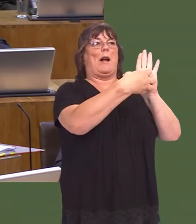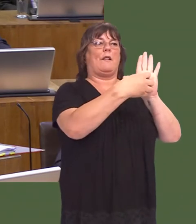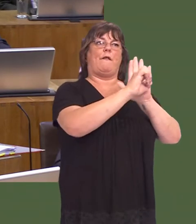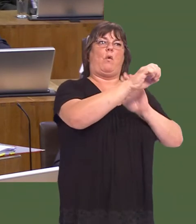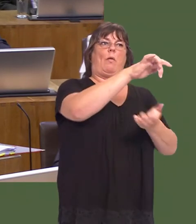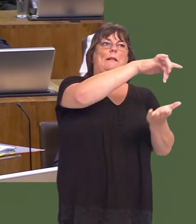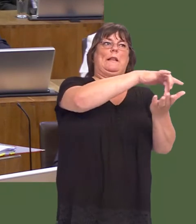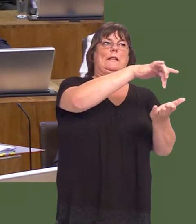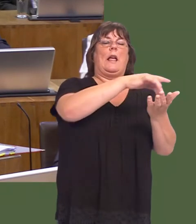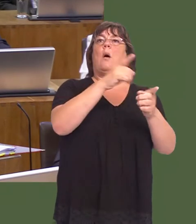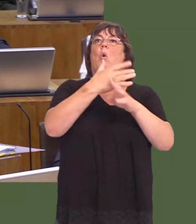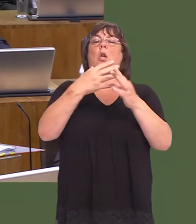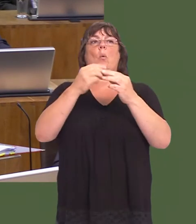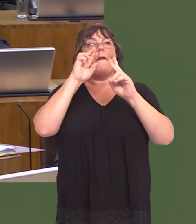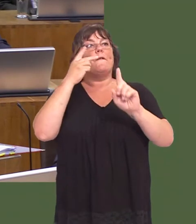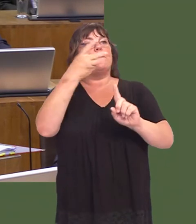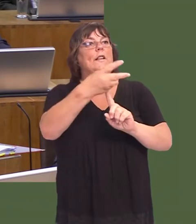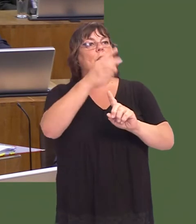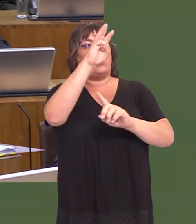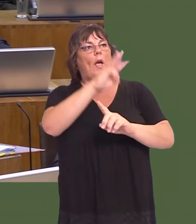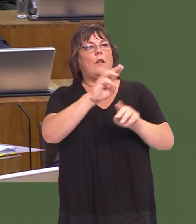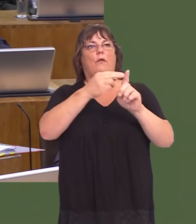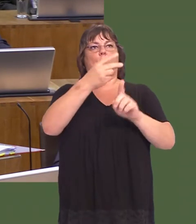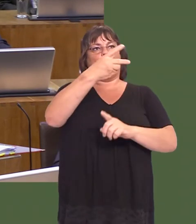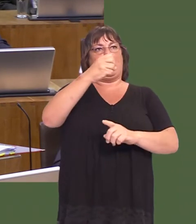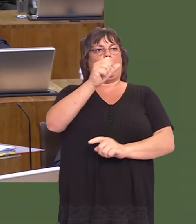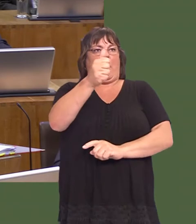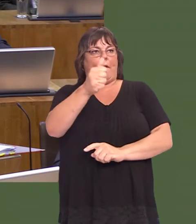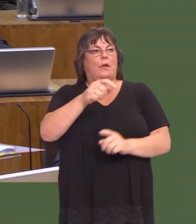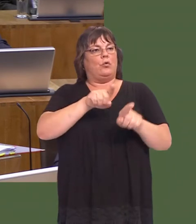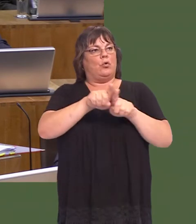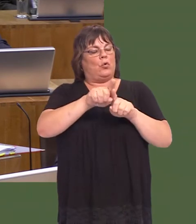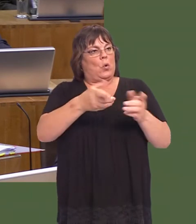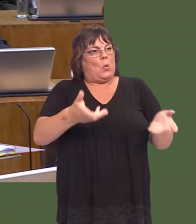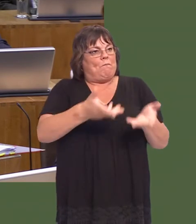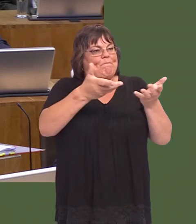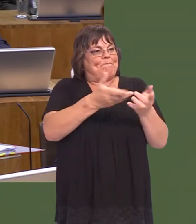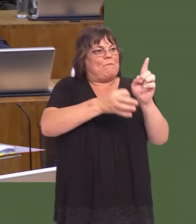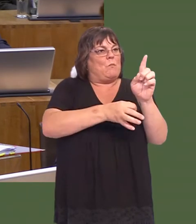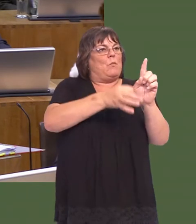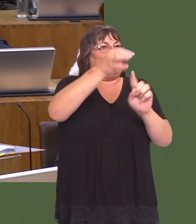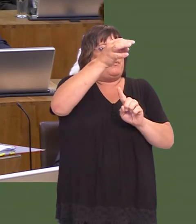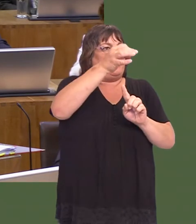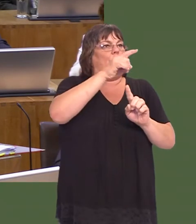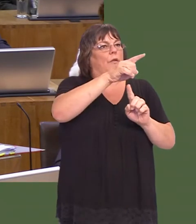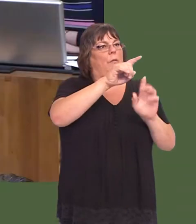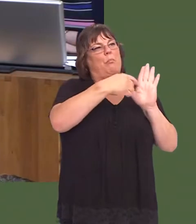Weíve worked, through Visit Wales, with the club since 2011 to increase the profile of the club, and, of course, the profile of Wales.